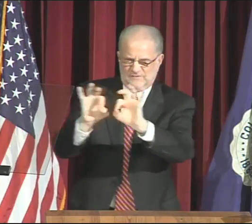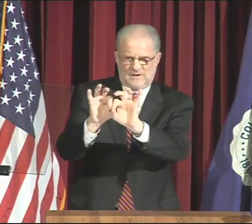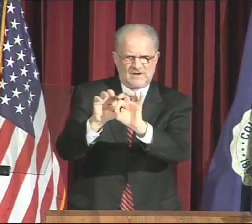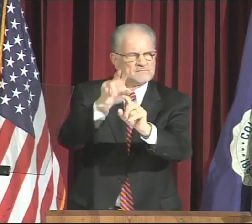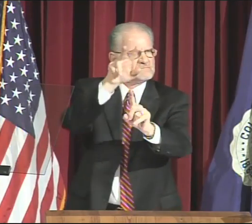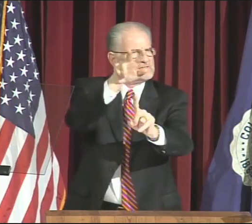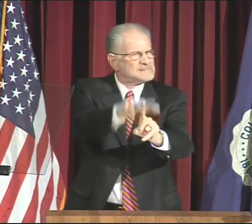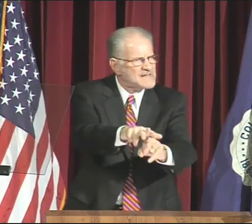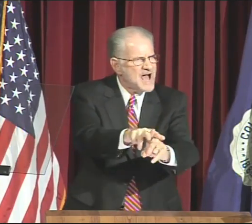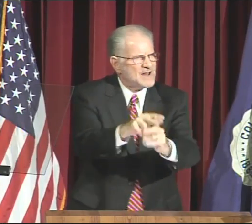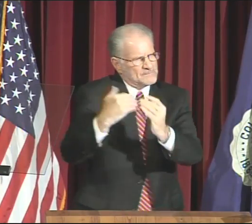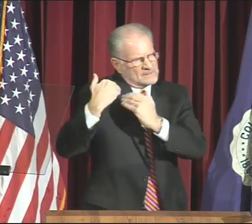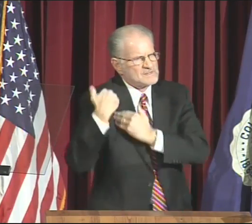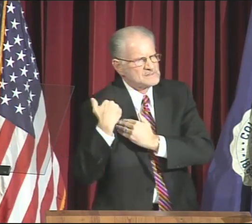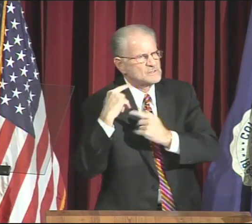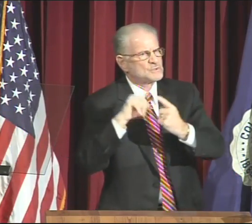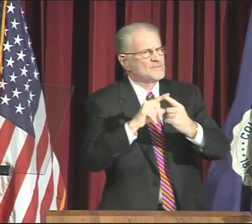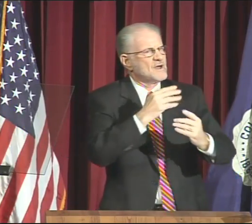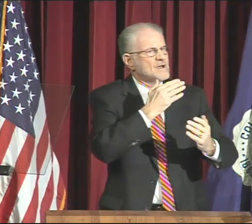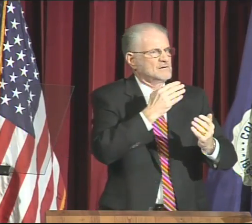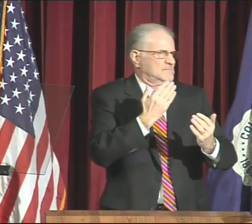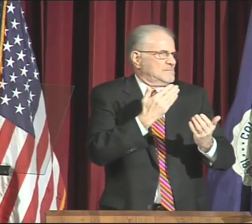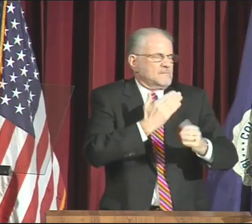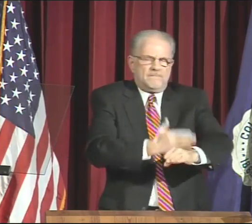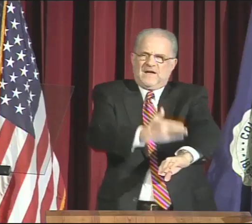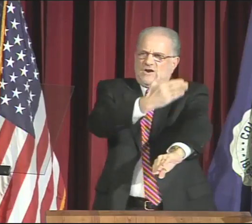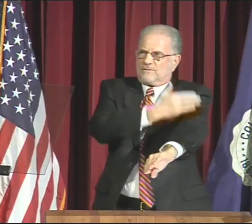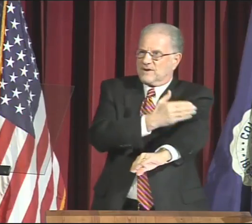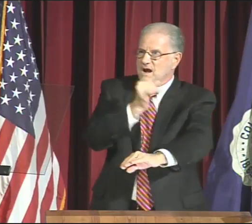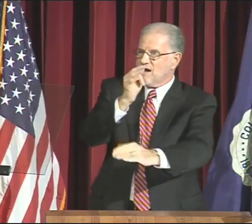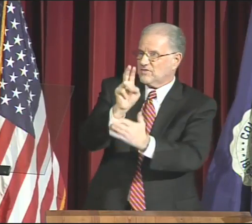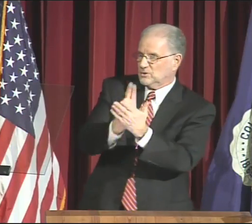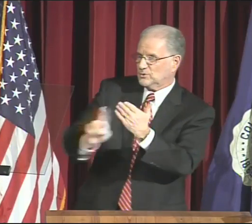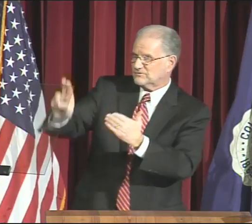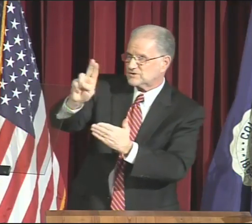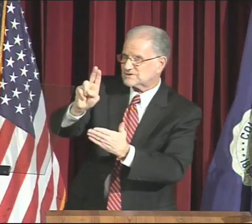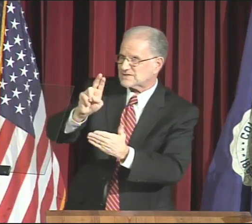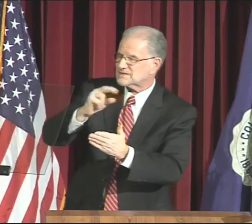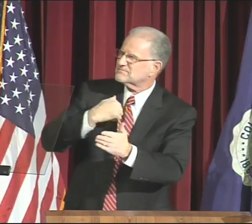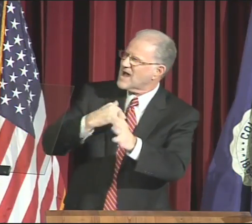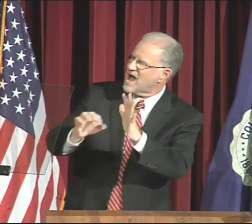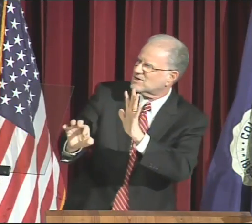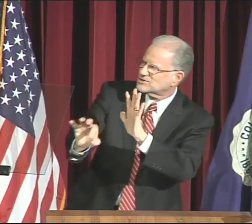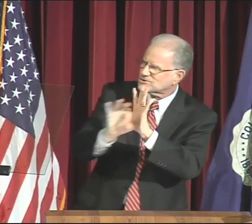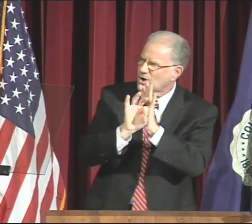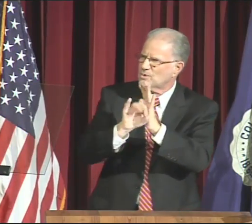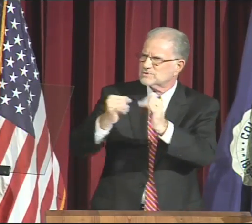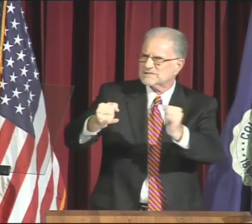to the betterment of the University.